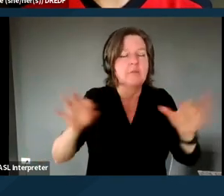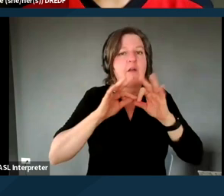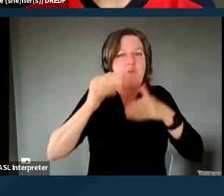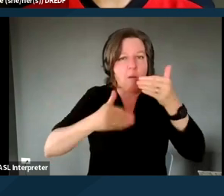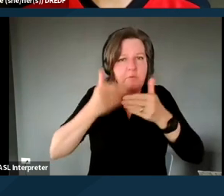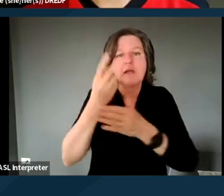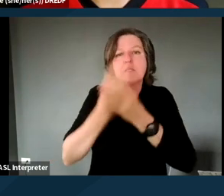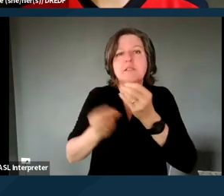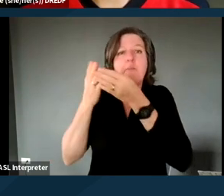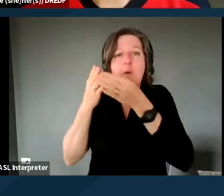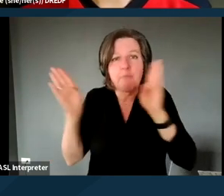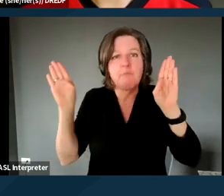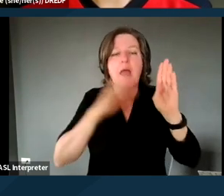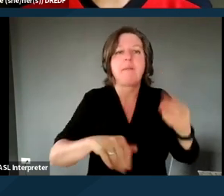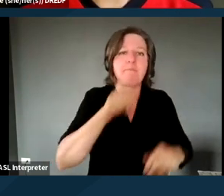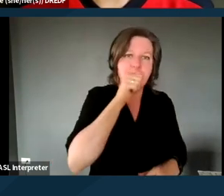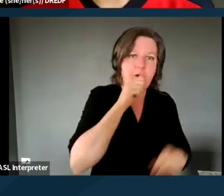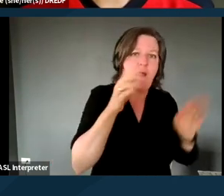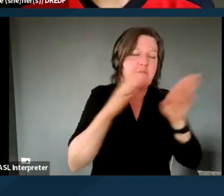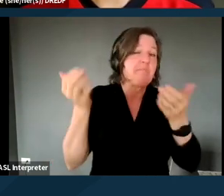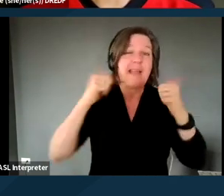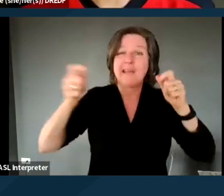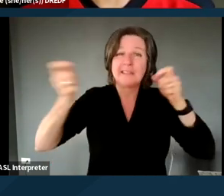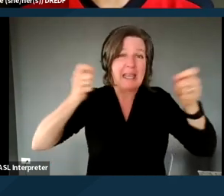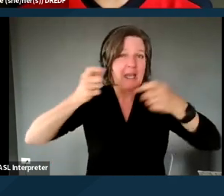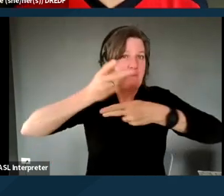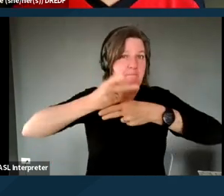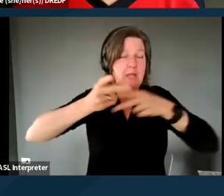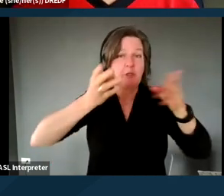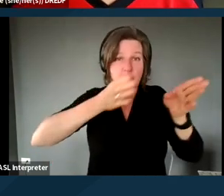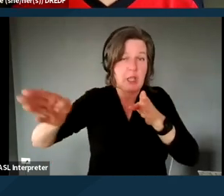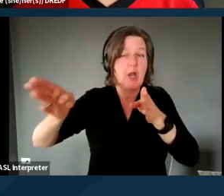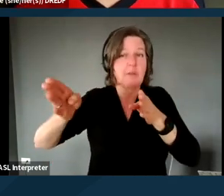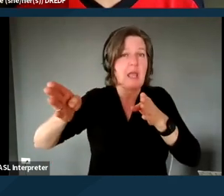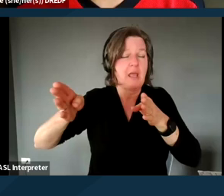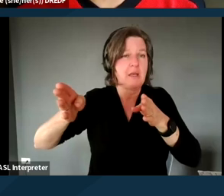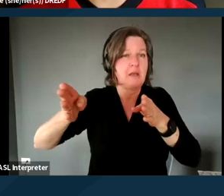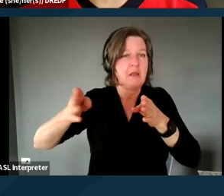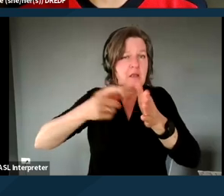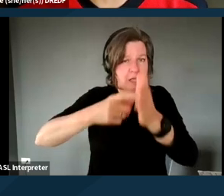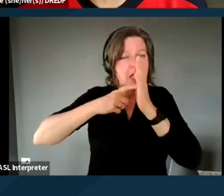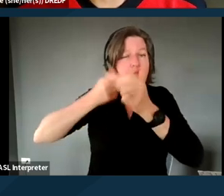Any managed care plan is subject to the jurisdiction of the Department of Managed Healthcare.